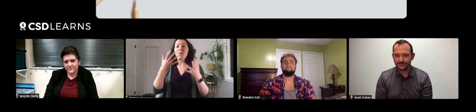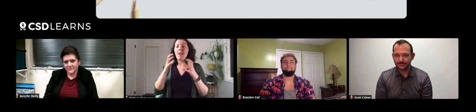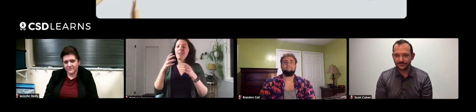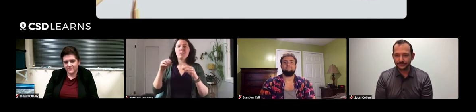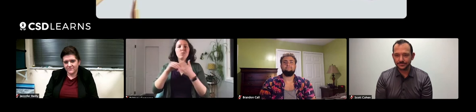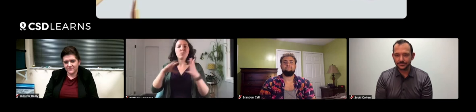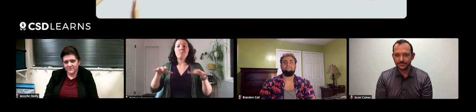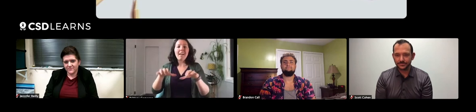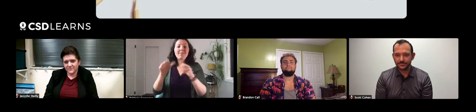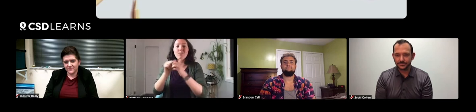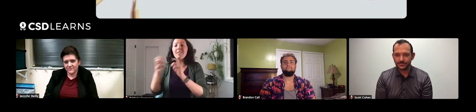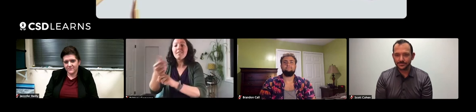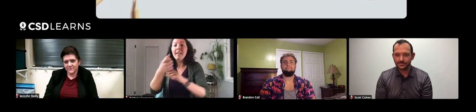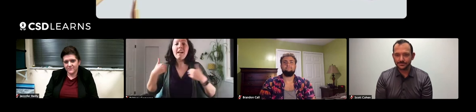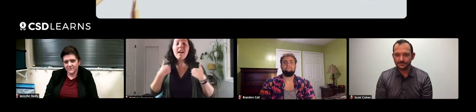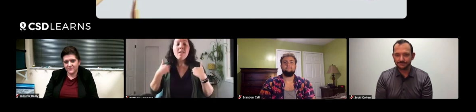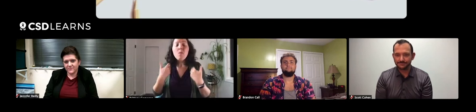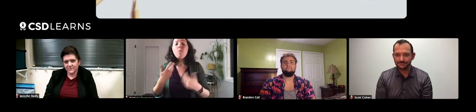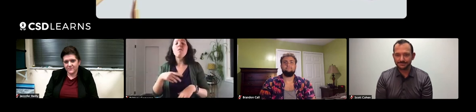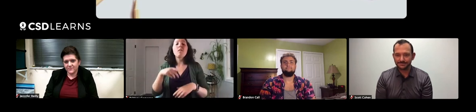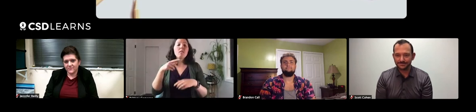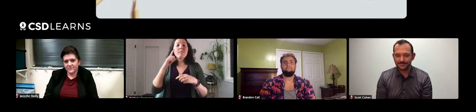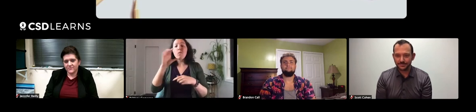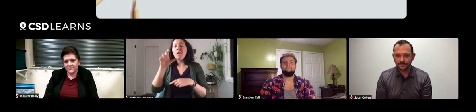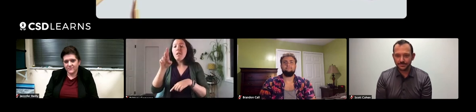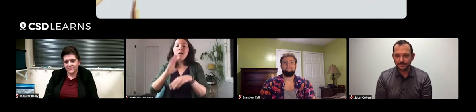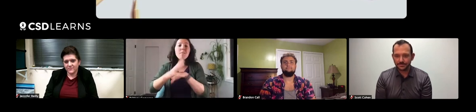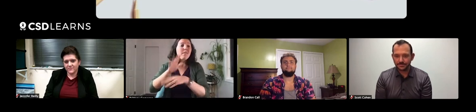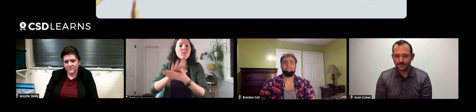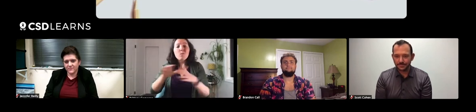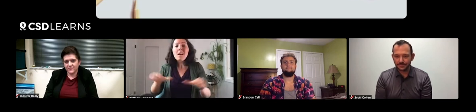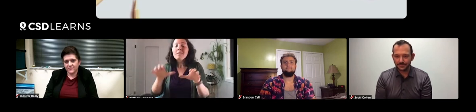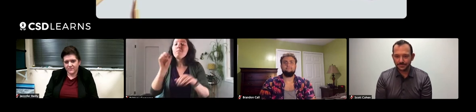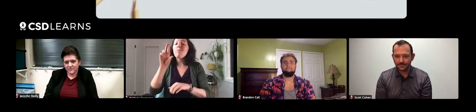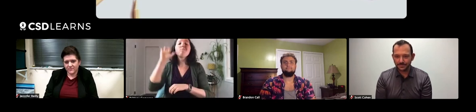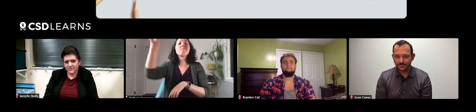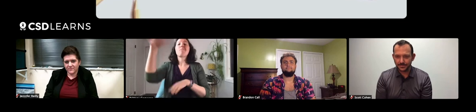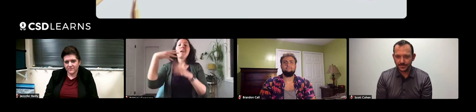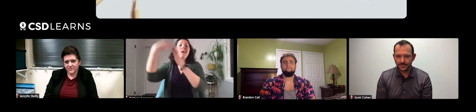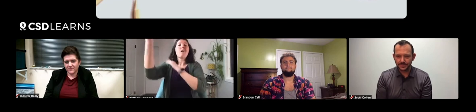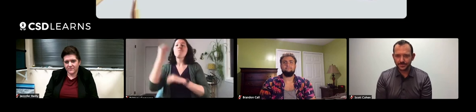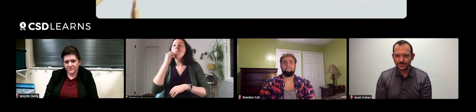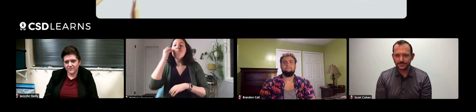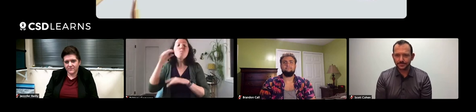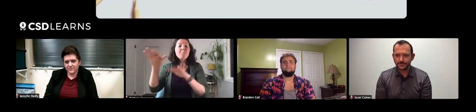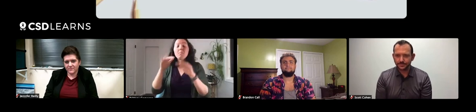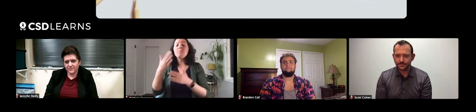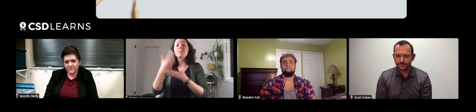If you have an activity related to catching animals, and it's after school or in a club where you're going out and learning about animals,